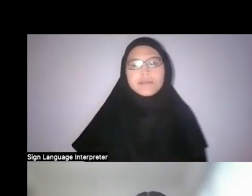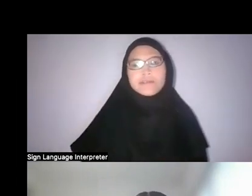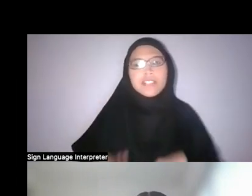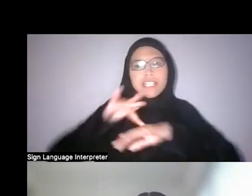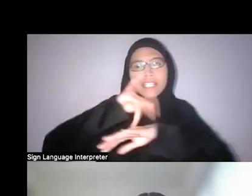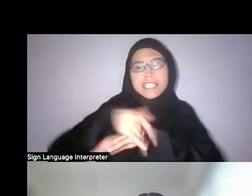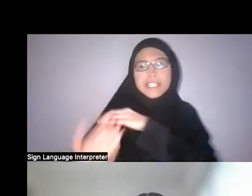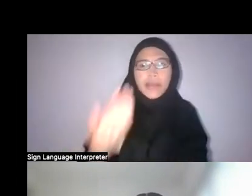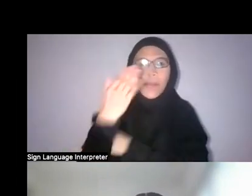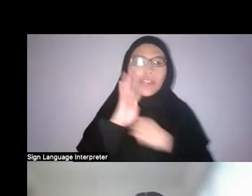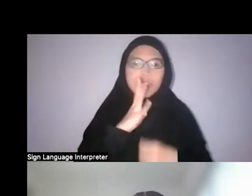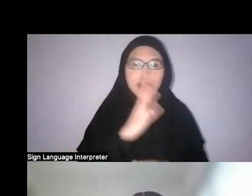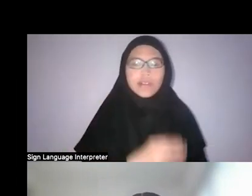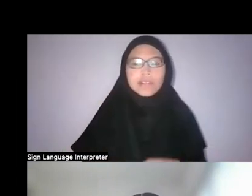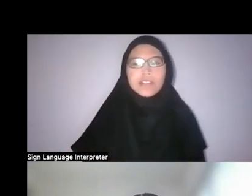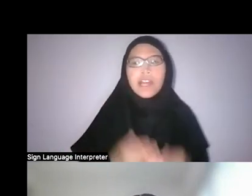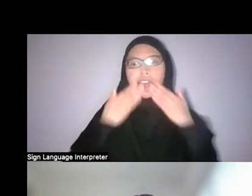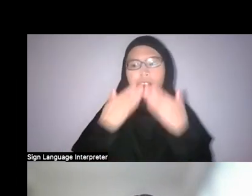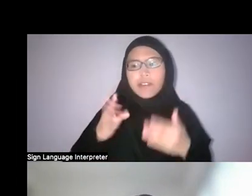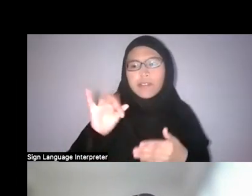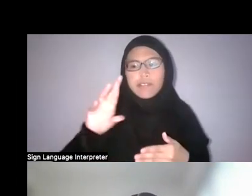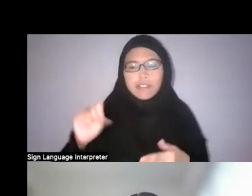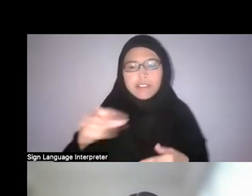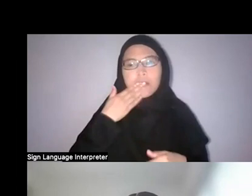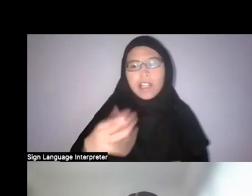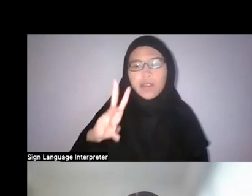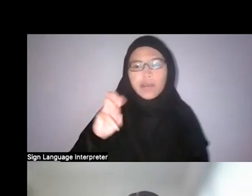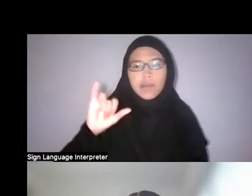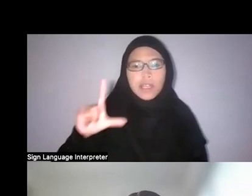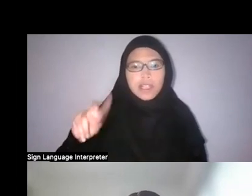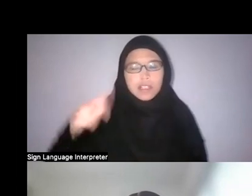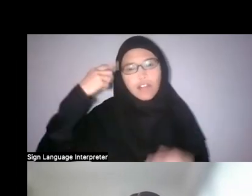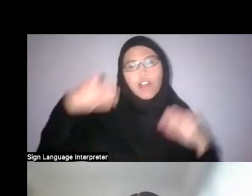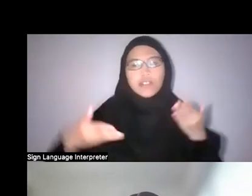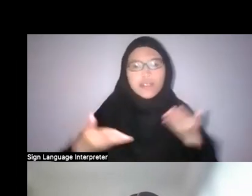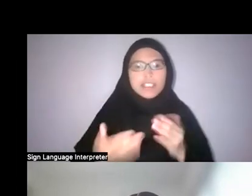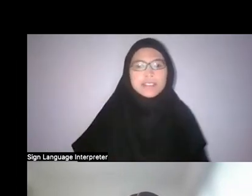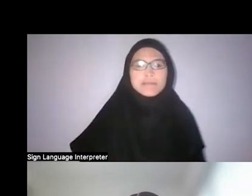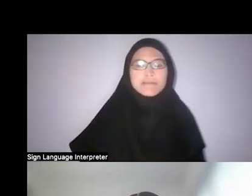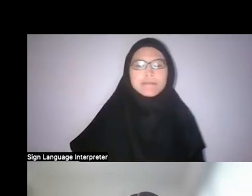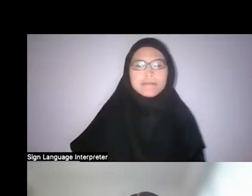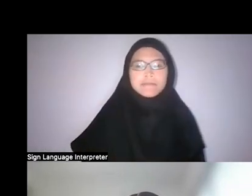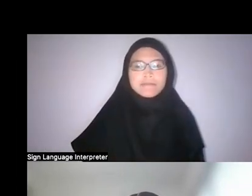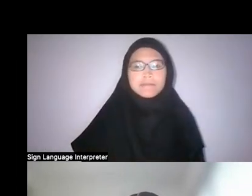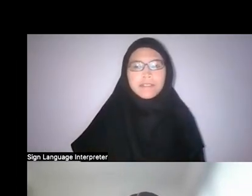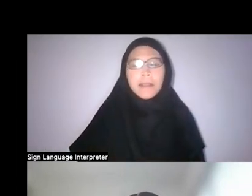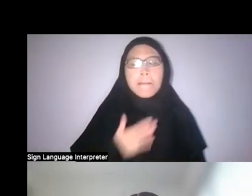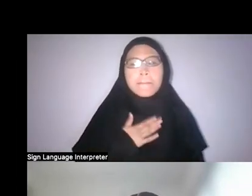And thanks Faris and Wei Lin for the introduction For me, my interest in this topic,